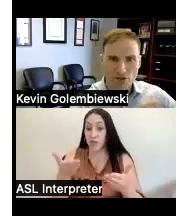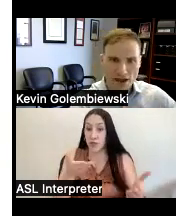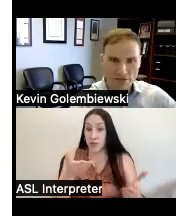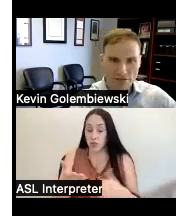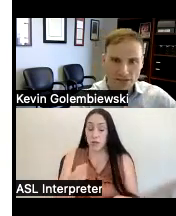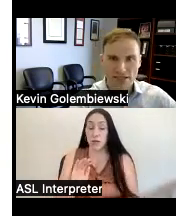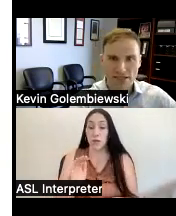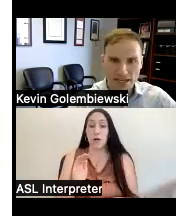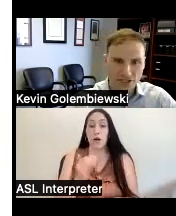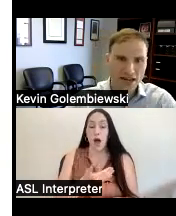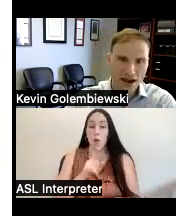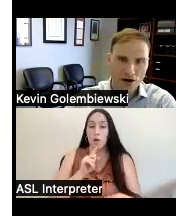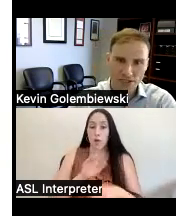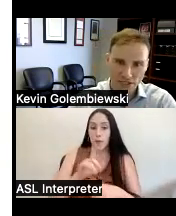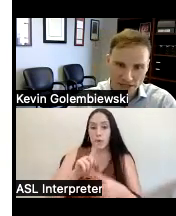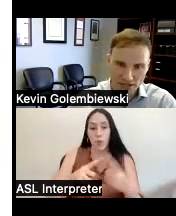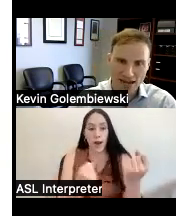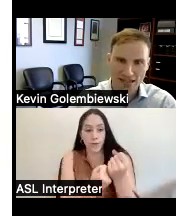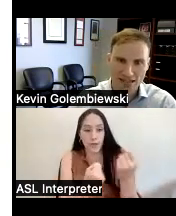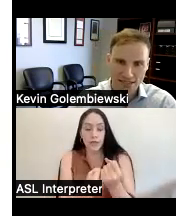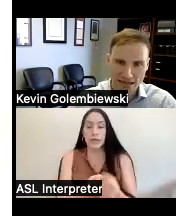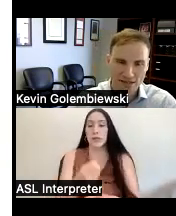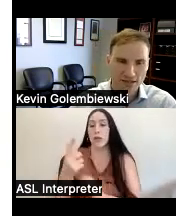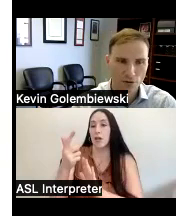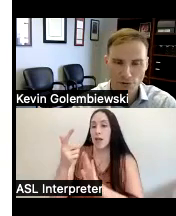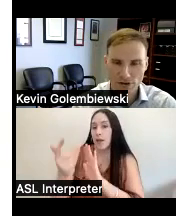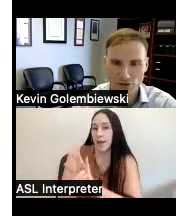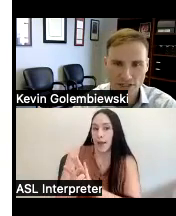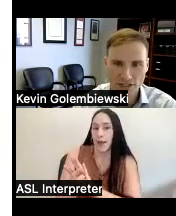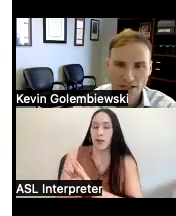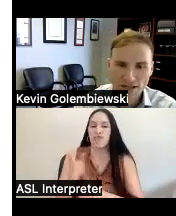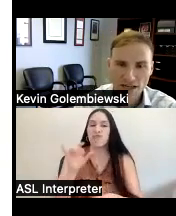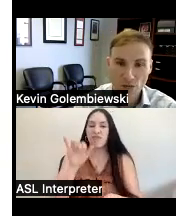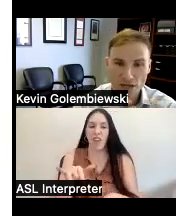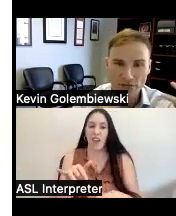to both advocacy litigation and Outreach kind of highlights that or previews it and then we